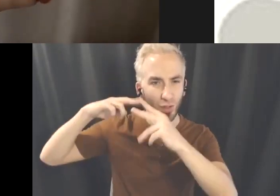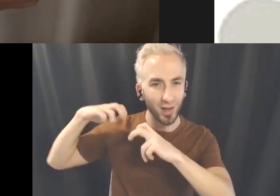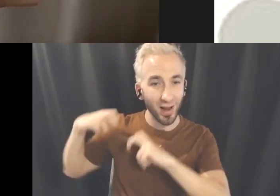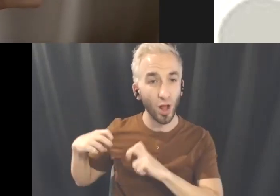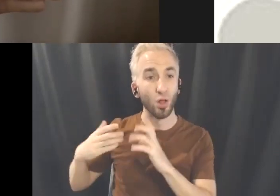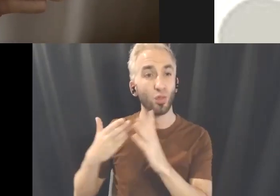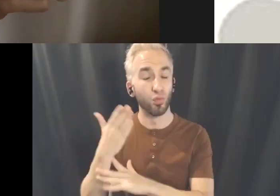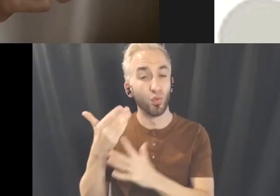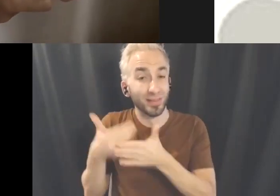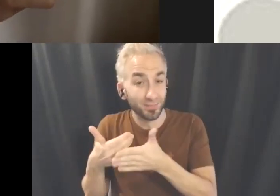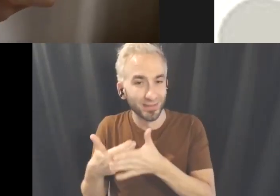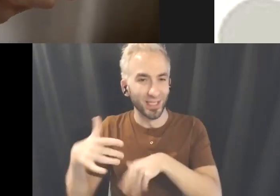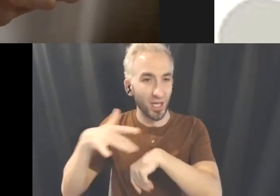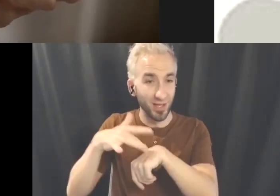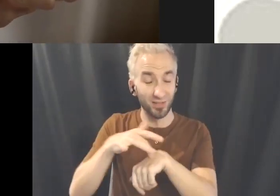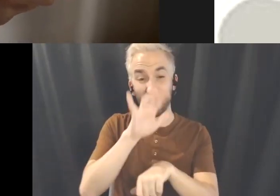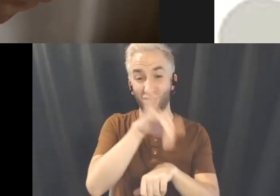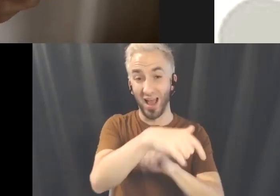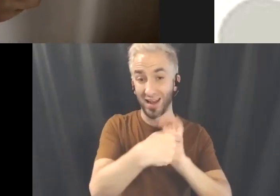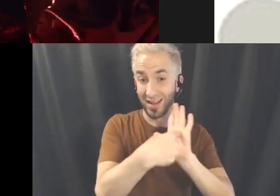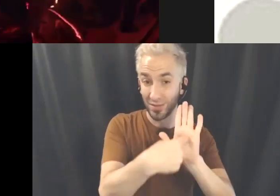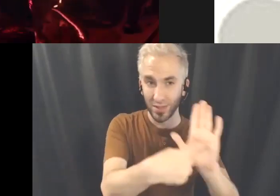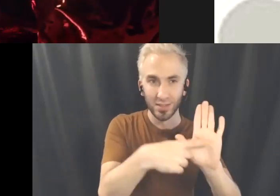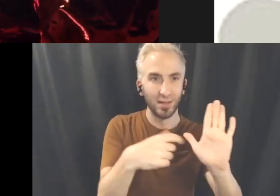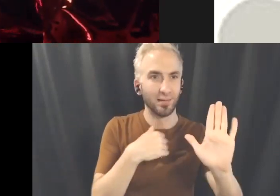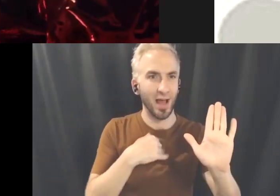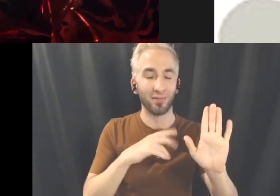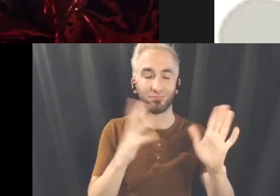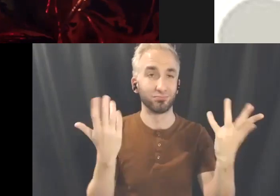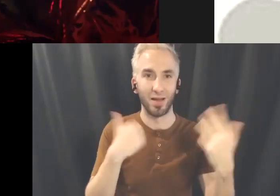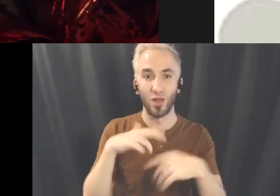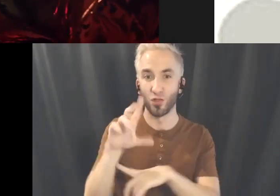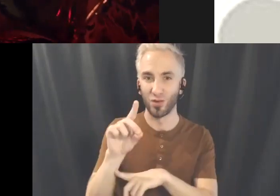So for this exhibition you know, we had like a 3D printed sculpture with a two-channel